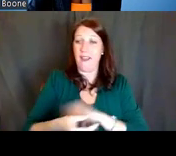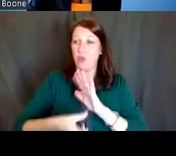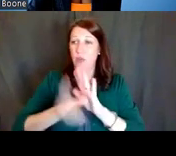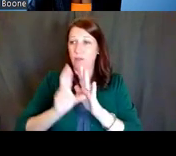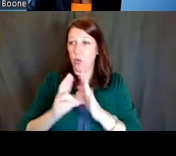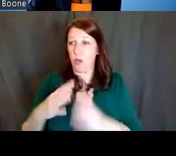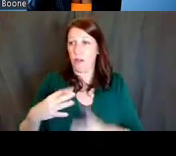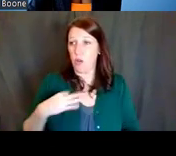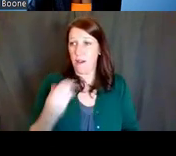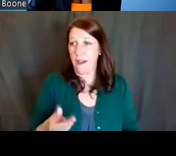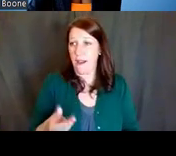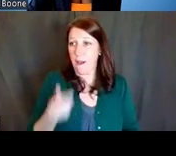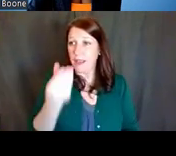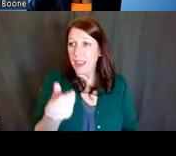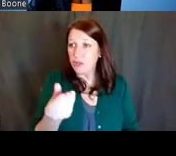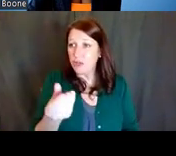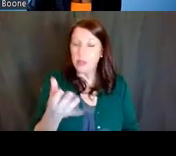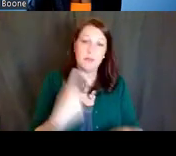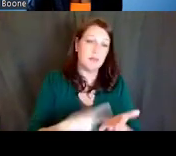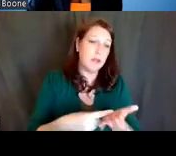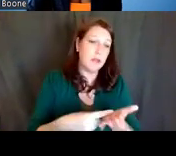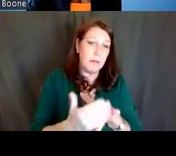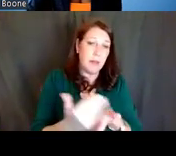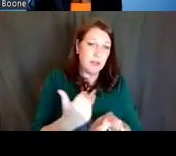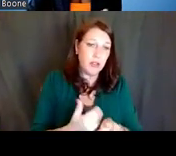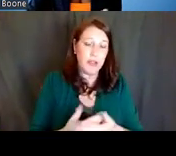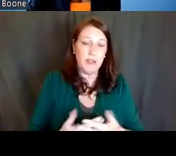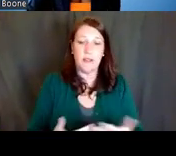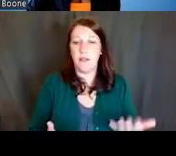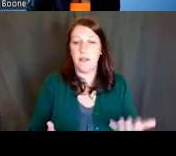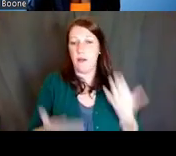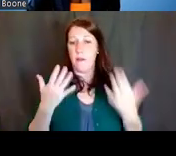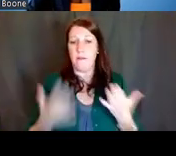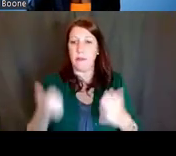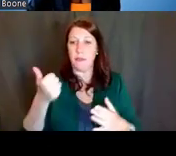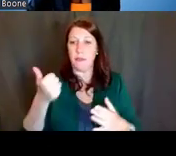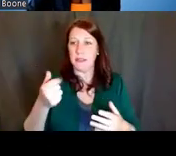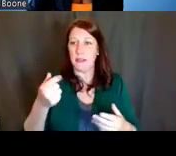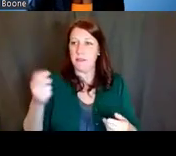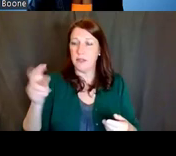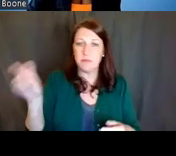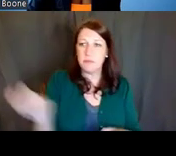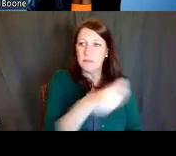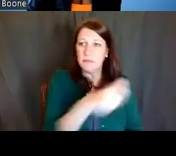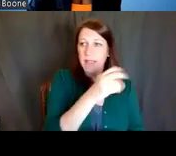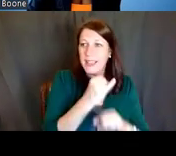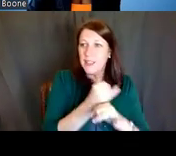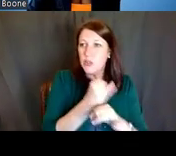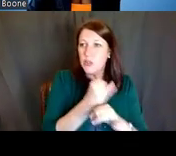to discuss new budgetary issues. Let's just say you change institutions after your application is submitted,